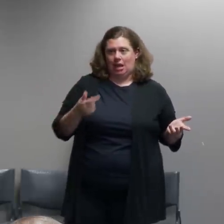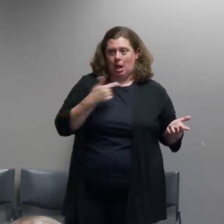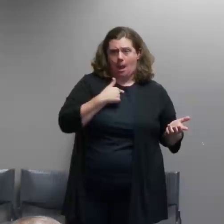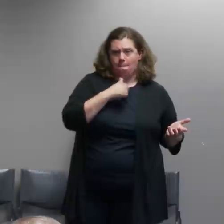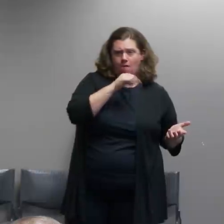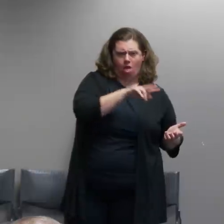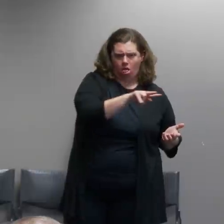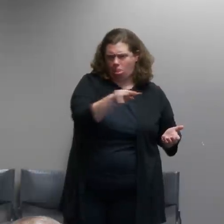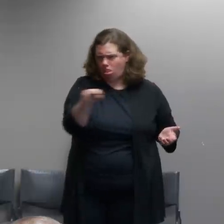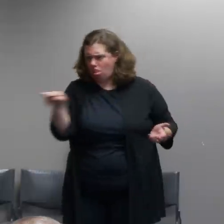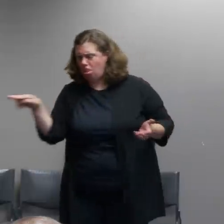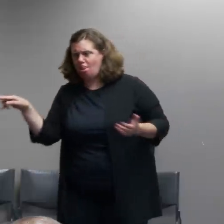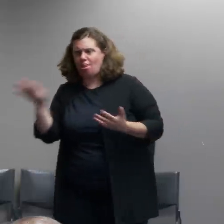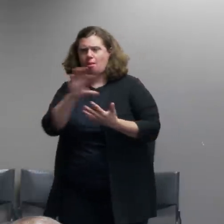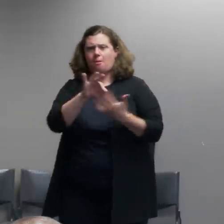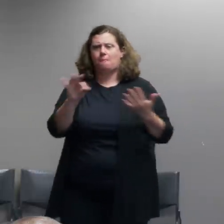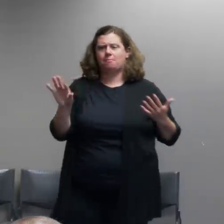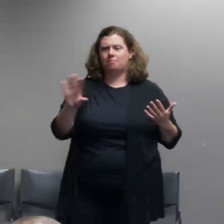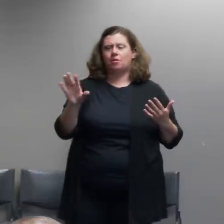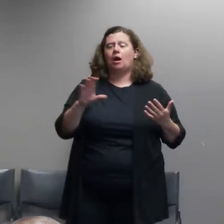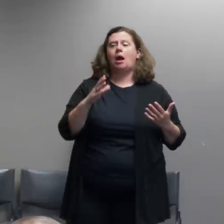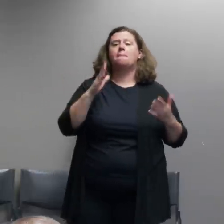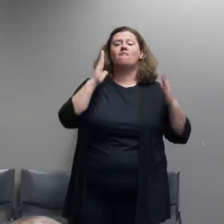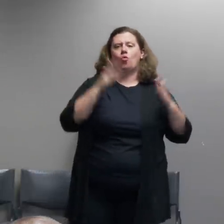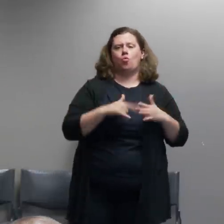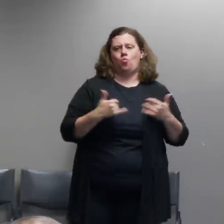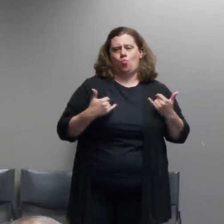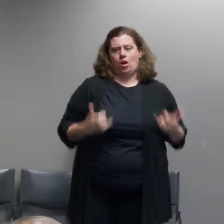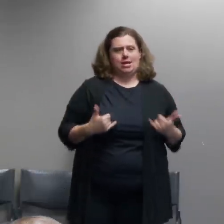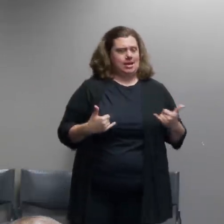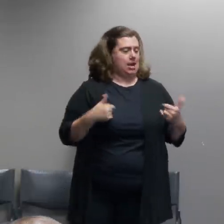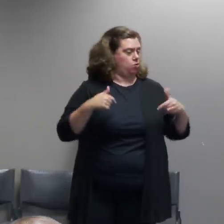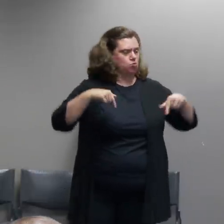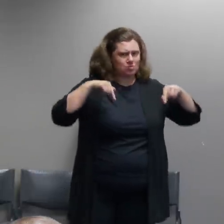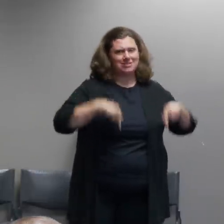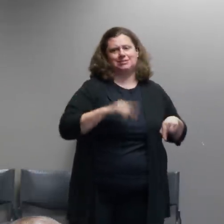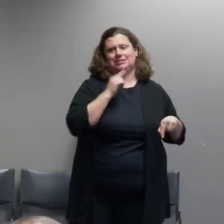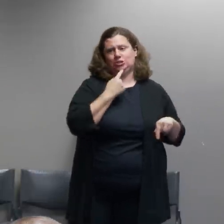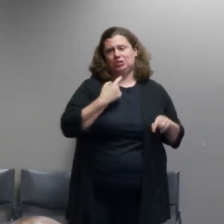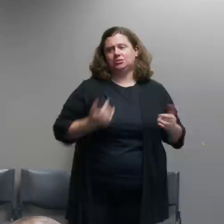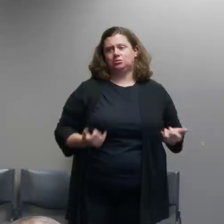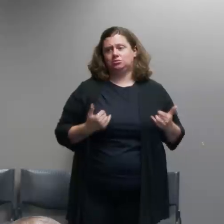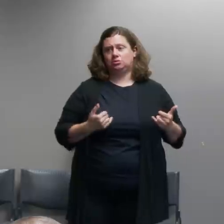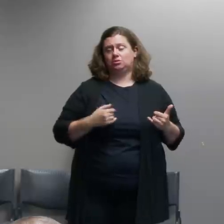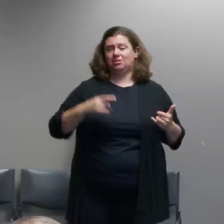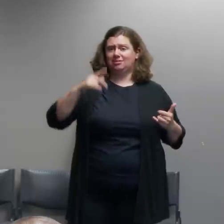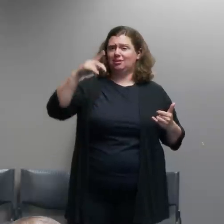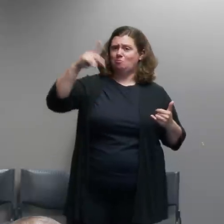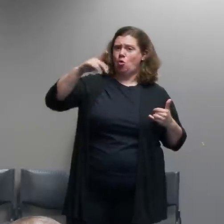serious issue that we have in front of us and do everything that i can to keep portland safe it's been fairly challenging